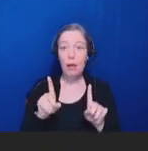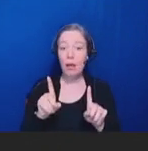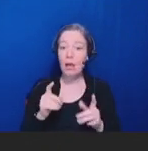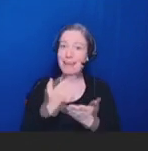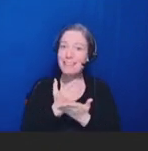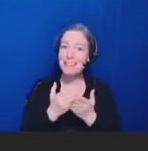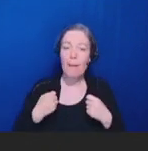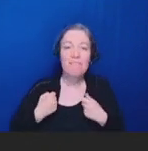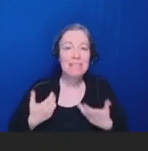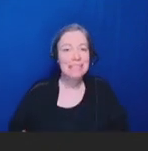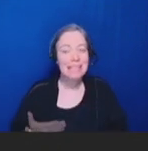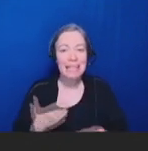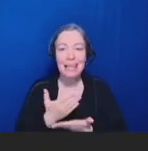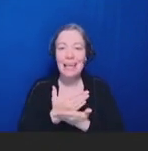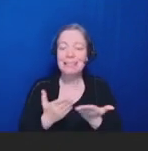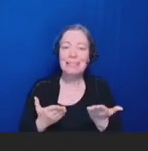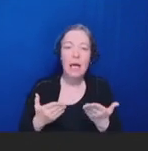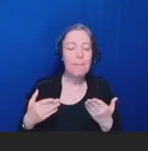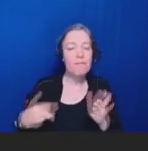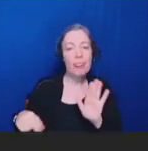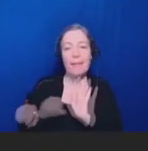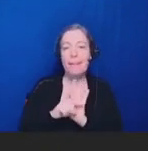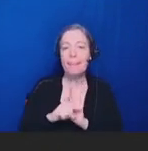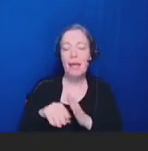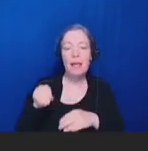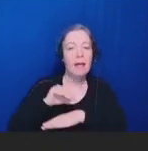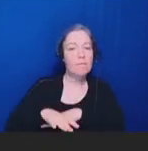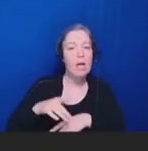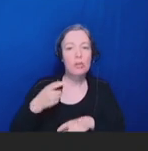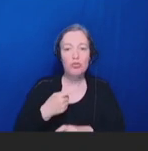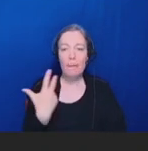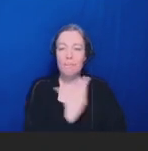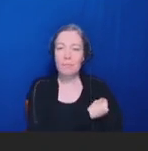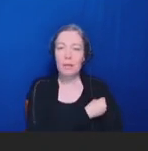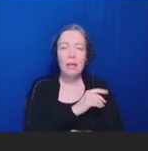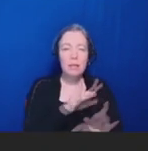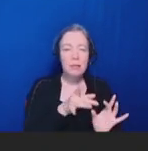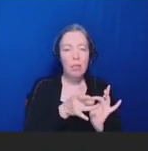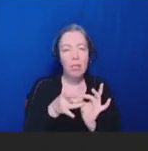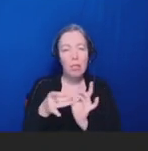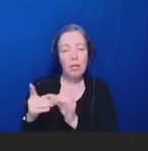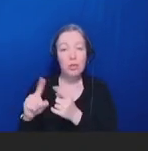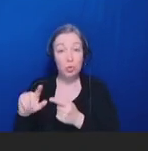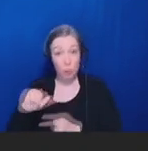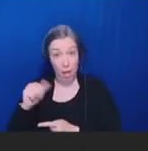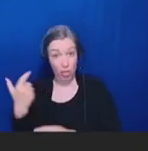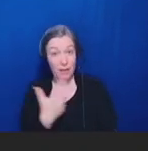on these COVID-19 vaccines appears to be bleeding into other areas of vaccination. We saw this